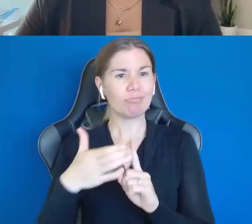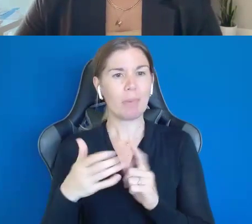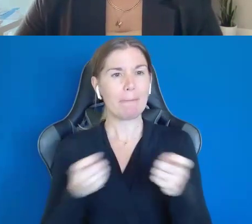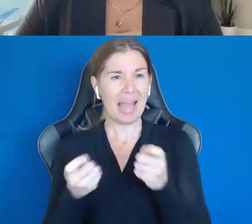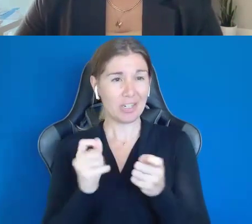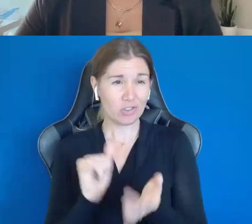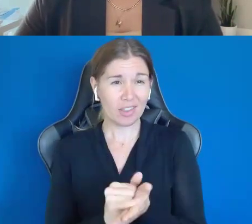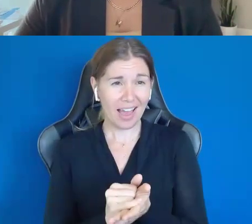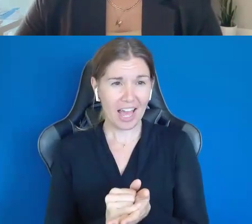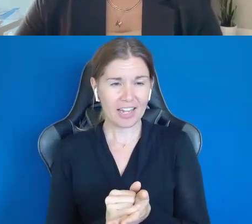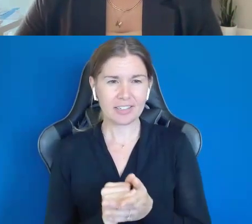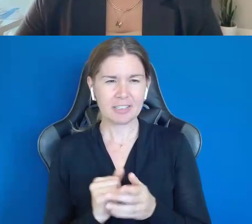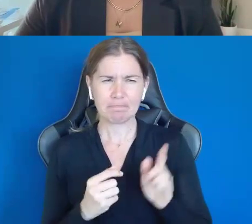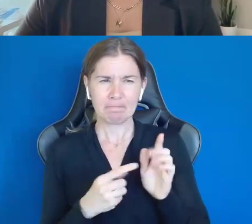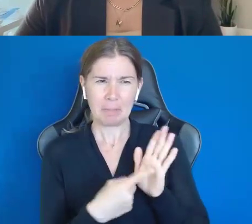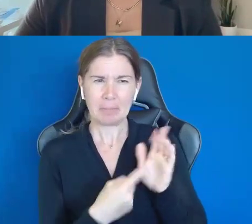we can kind of talk ourselves through it.